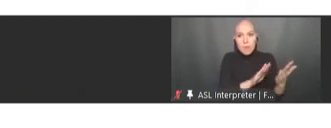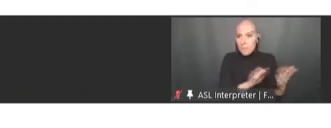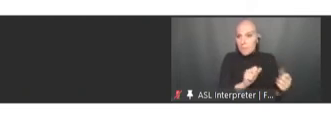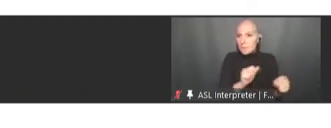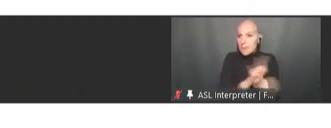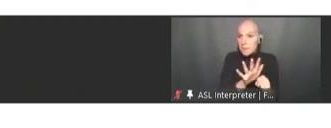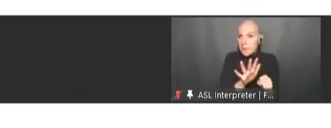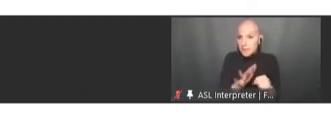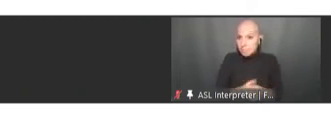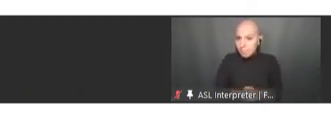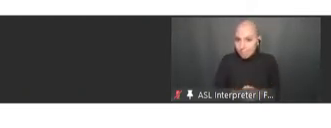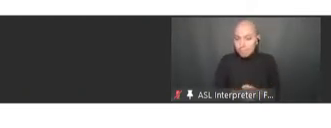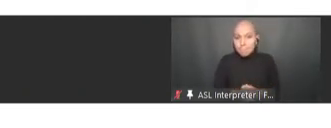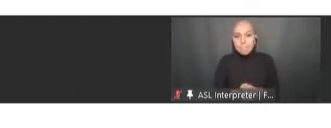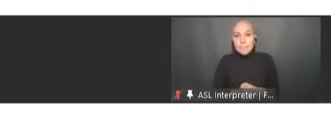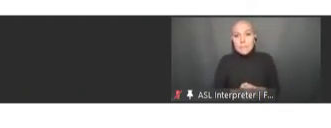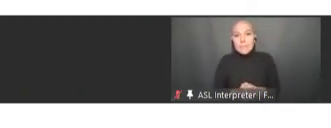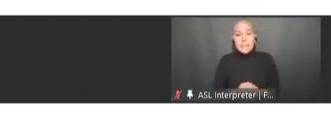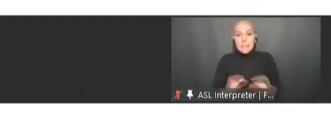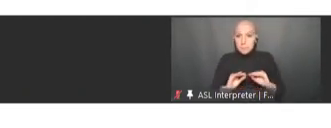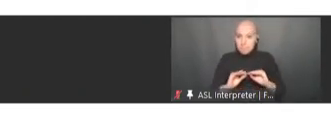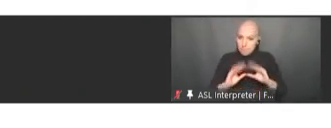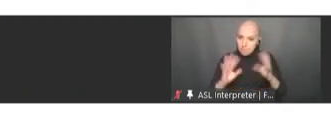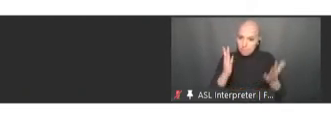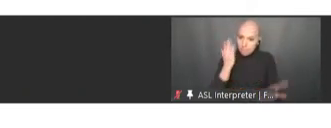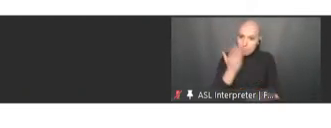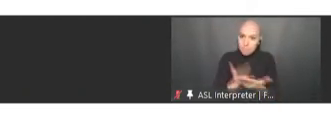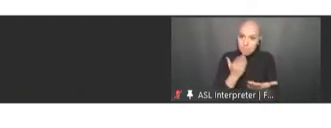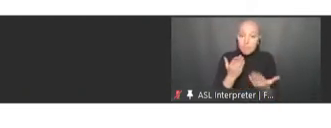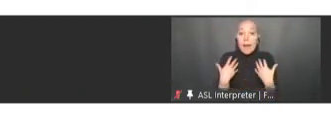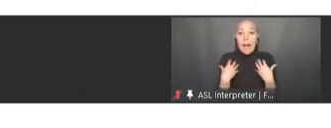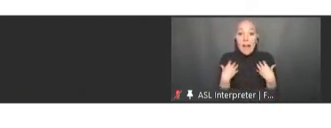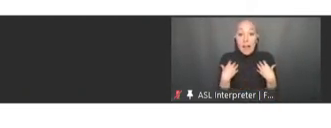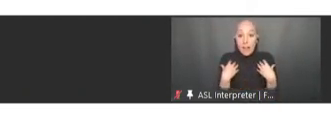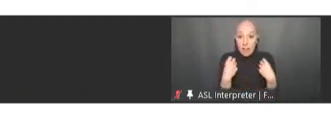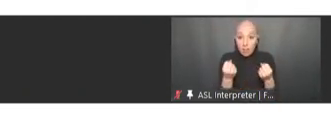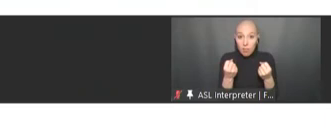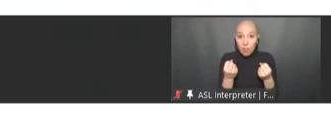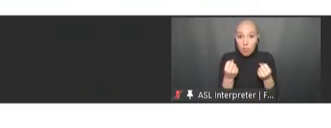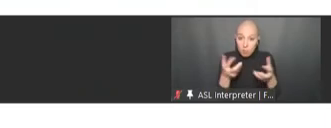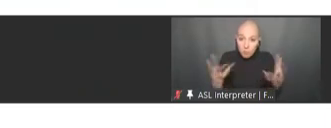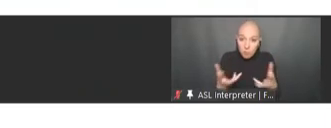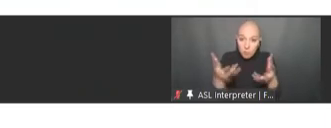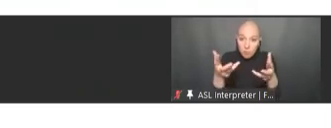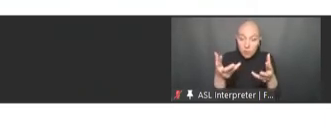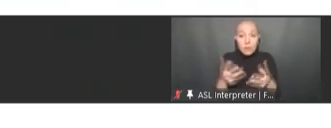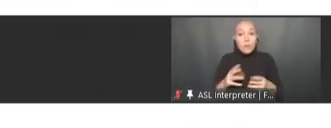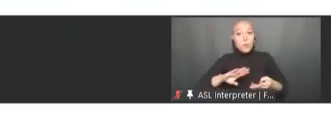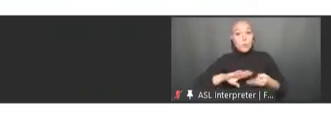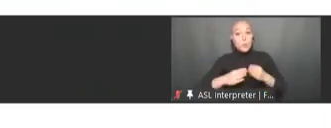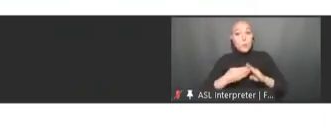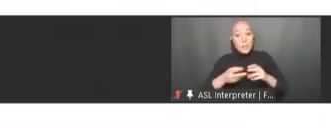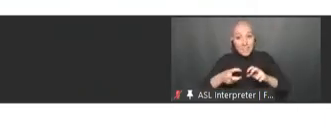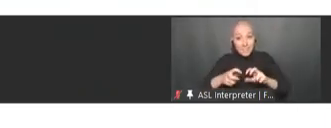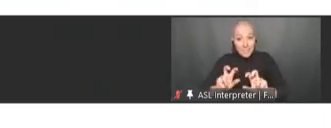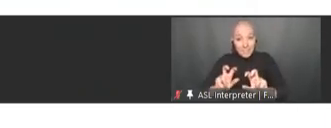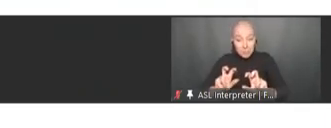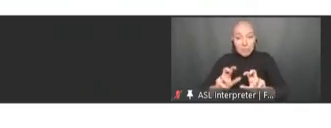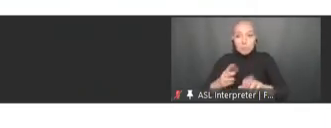promotion through modified risks and community investment to increase trust are associated with